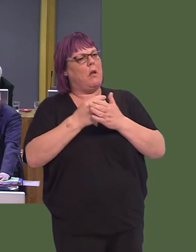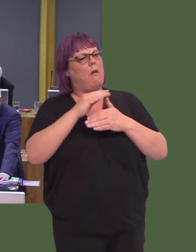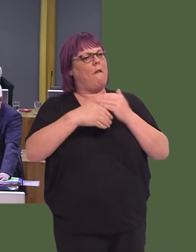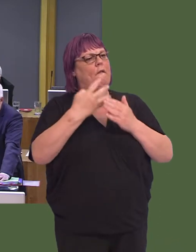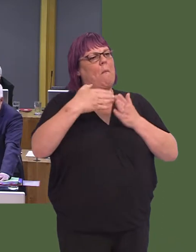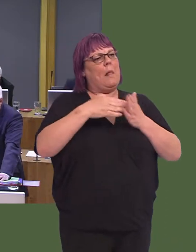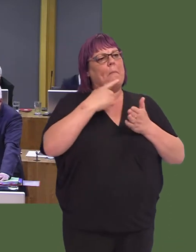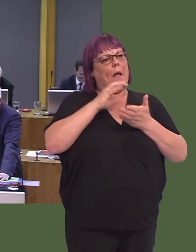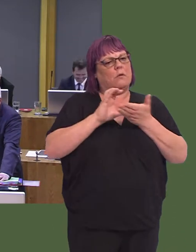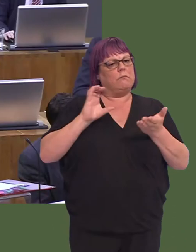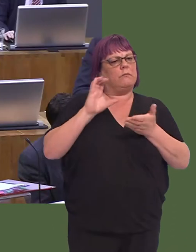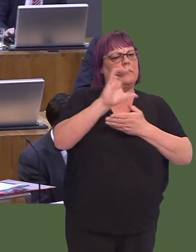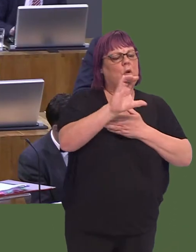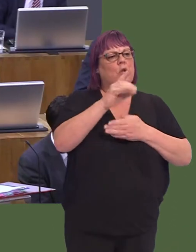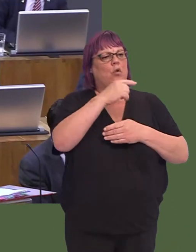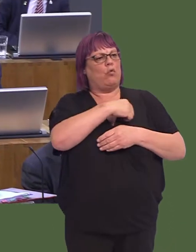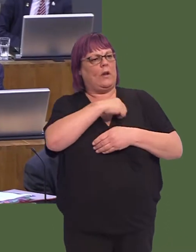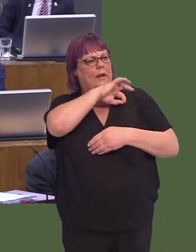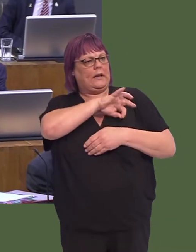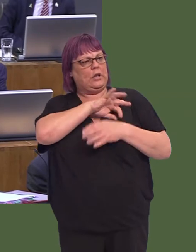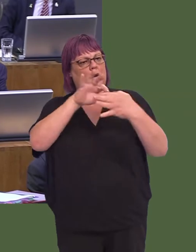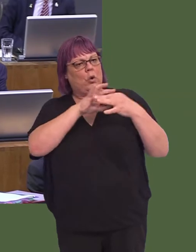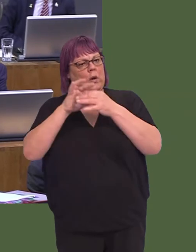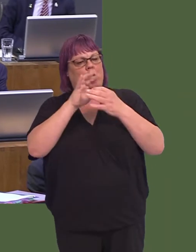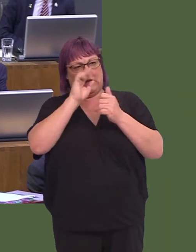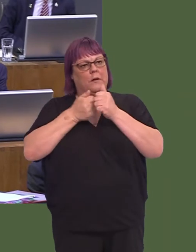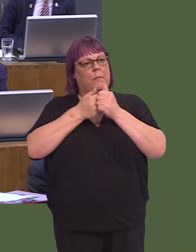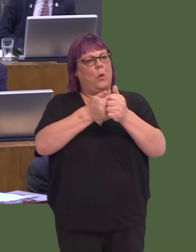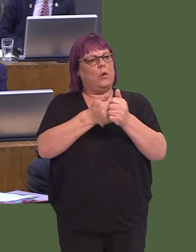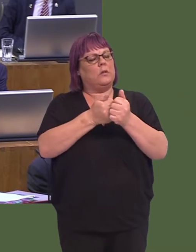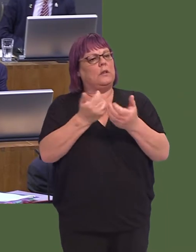place over the next two years for credit unions to take forward projects to support financial inclusion.